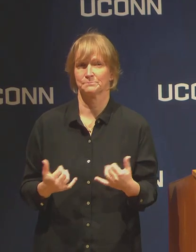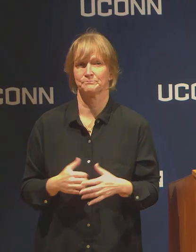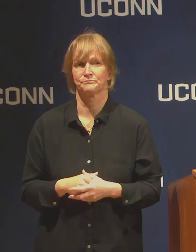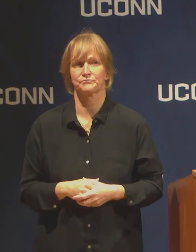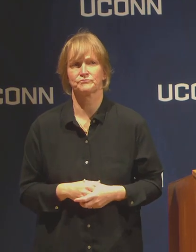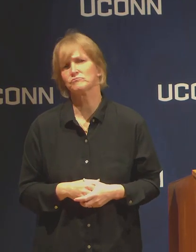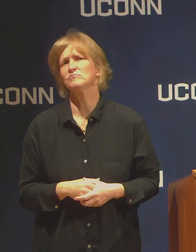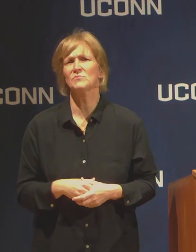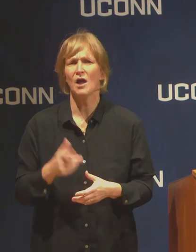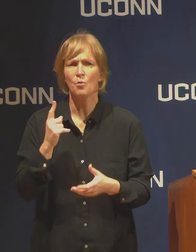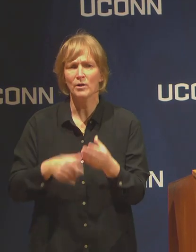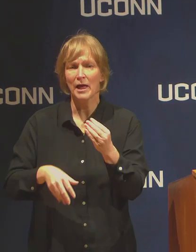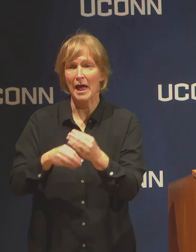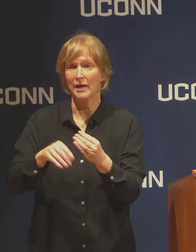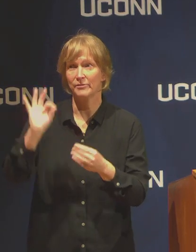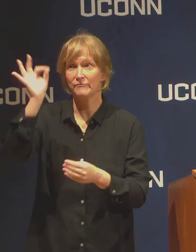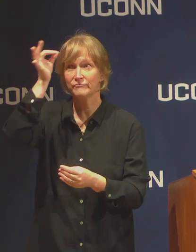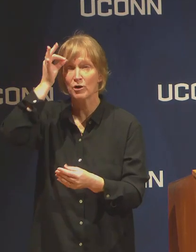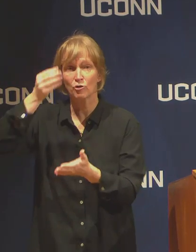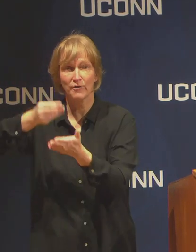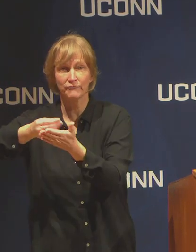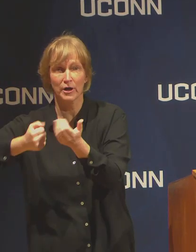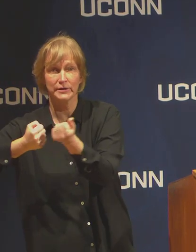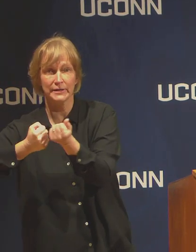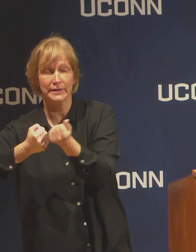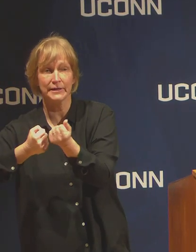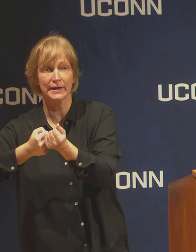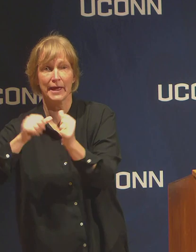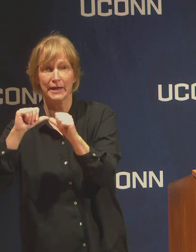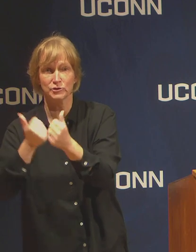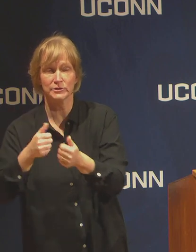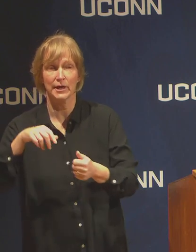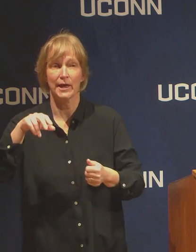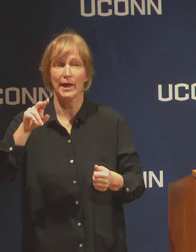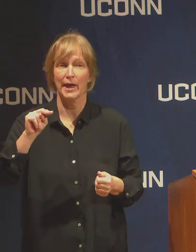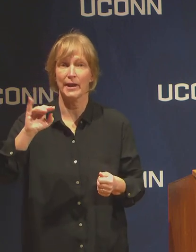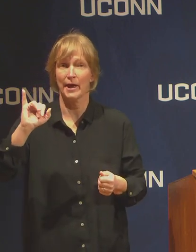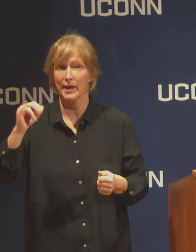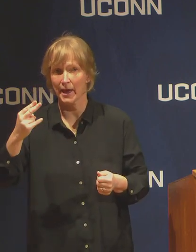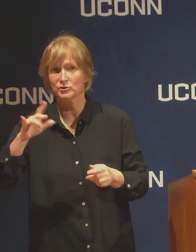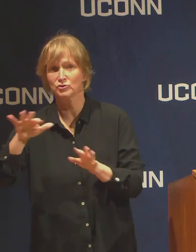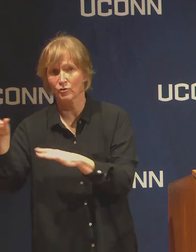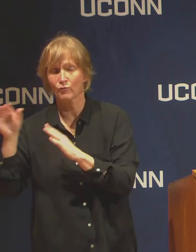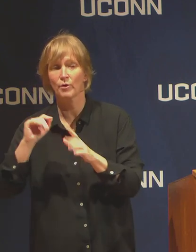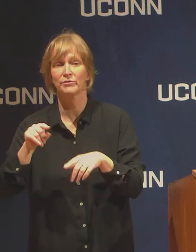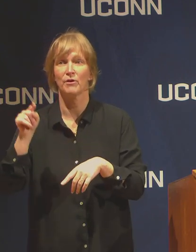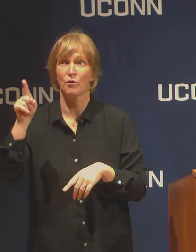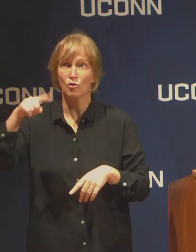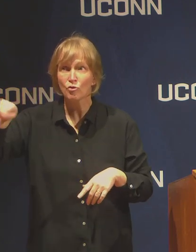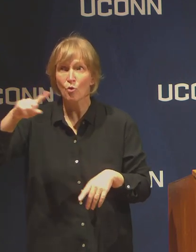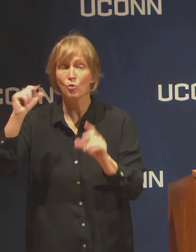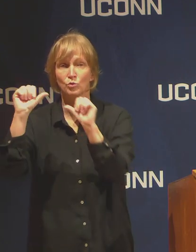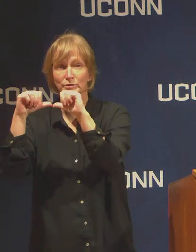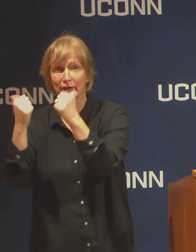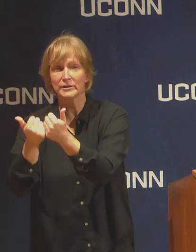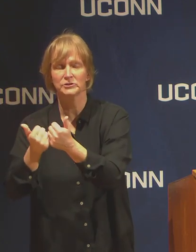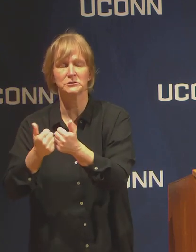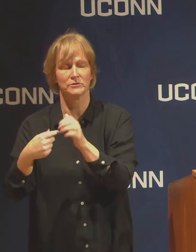the federal funding agencies, NIH, NSF have been indicating they'll be flexible in terms